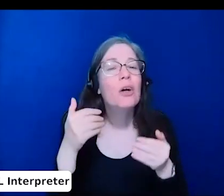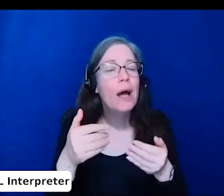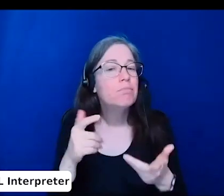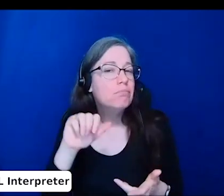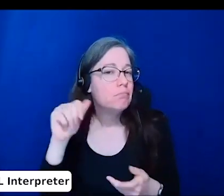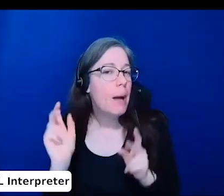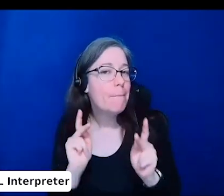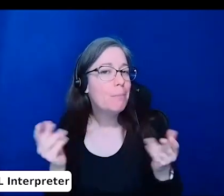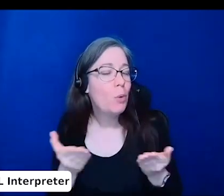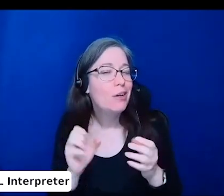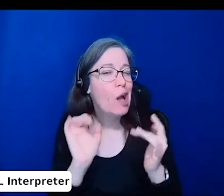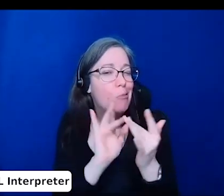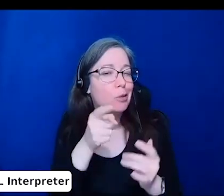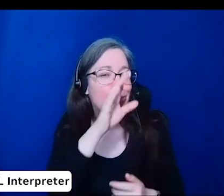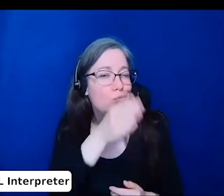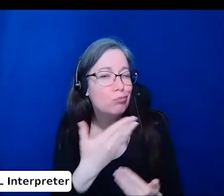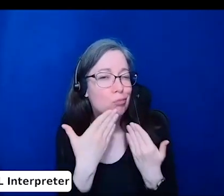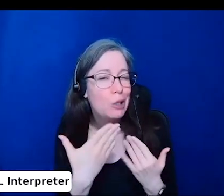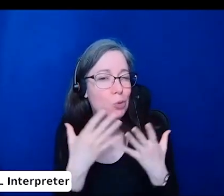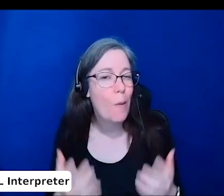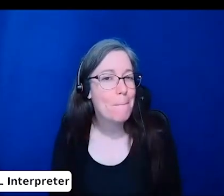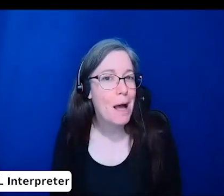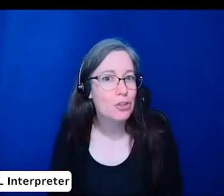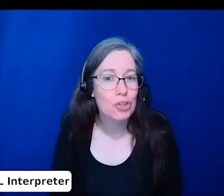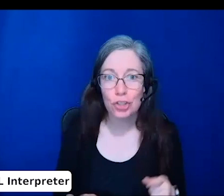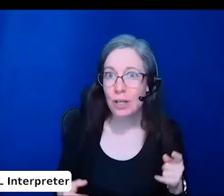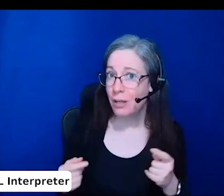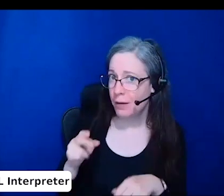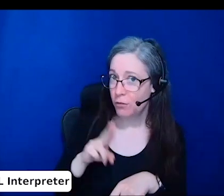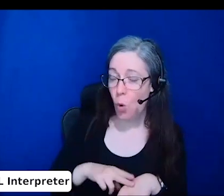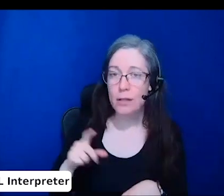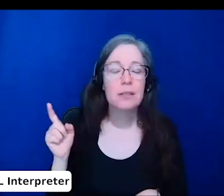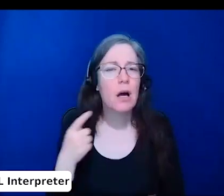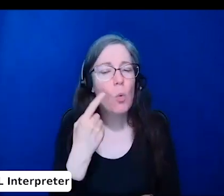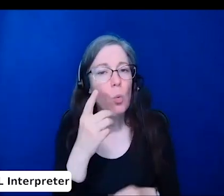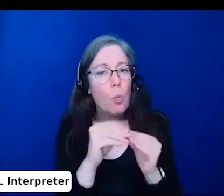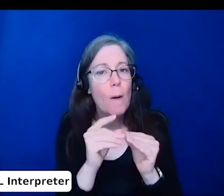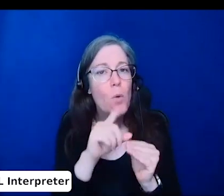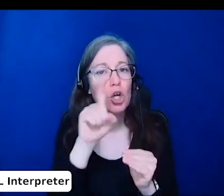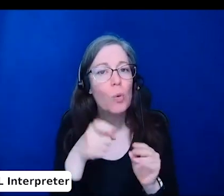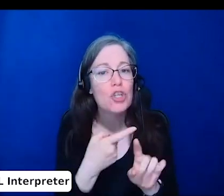Thank you so much. -Of course. We have one more question from Gala. "How do people you interview